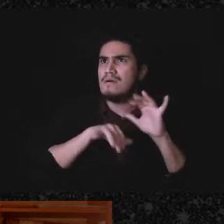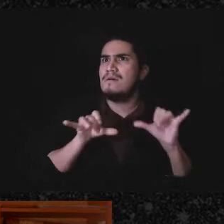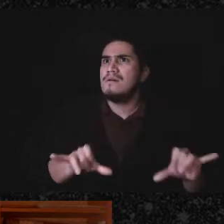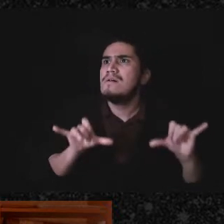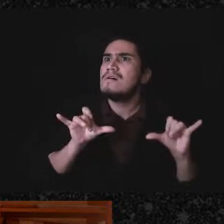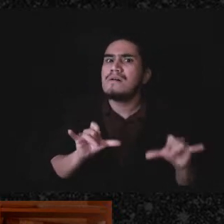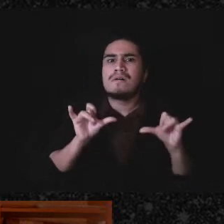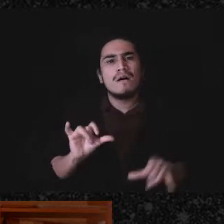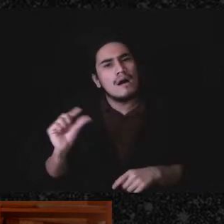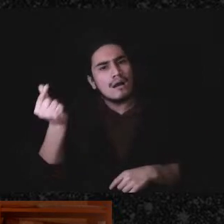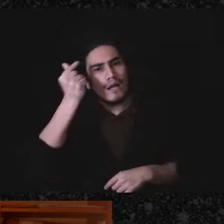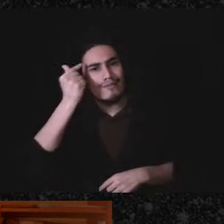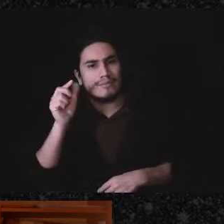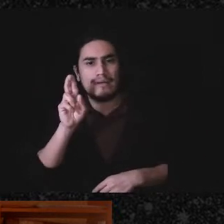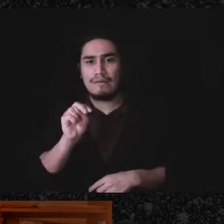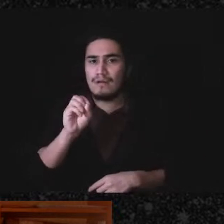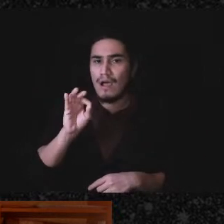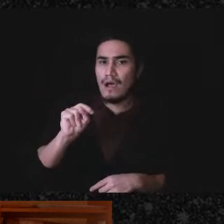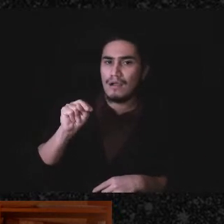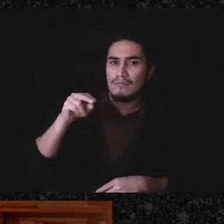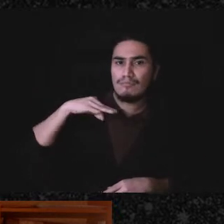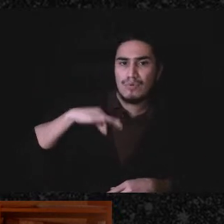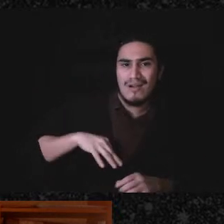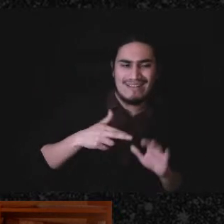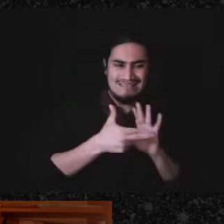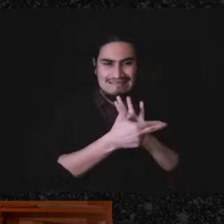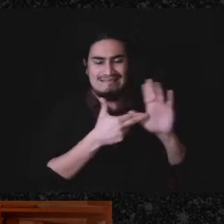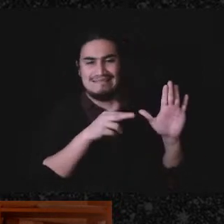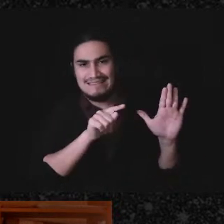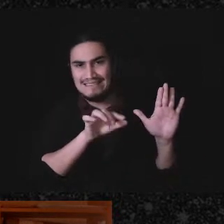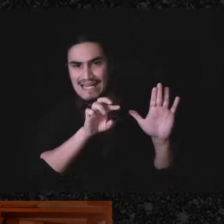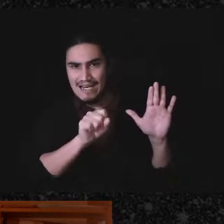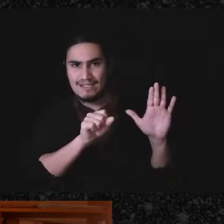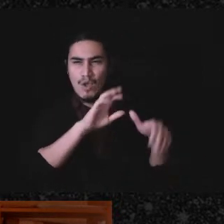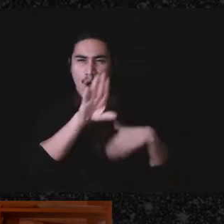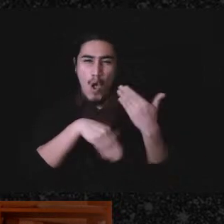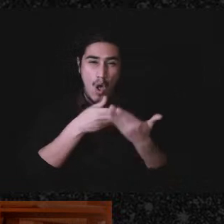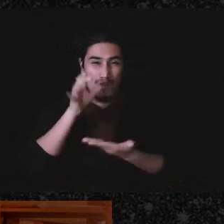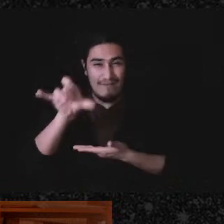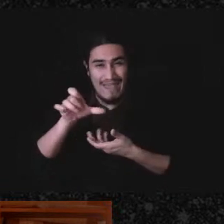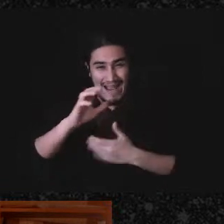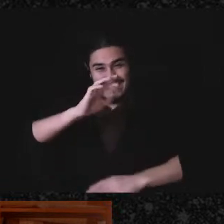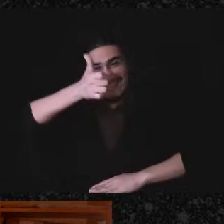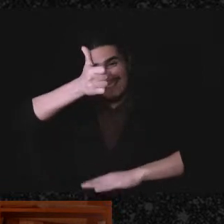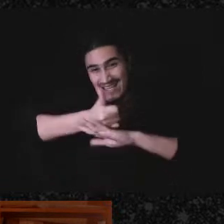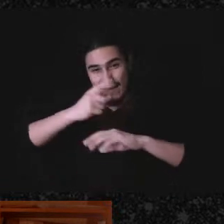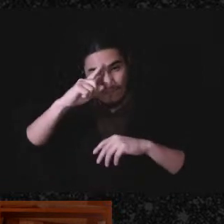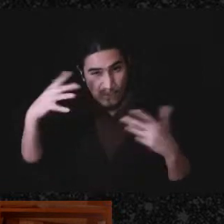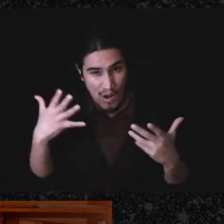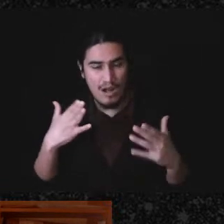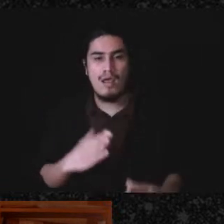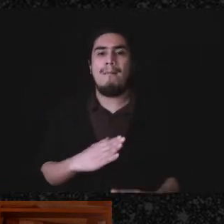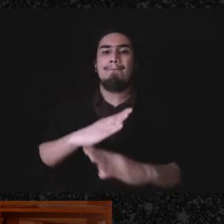nonprofit status - tax status all of this is put up in a way to prevent us from doing mutual aid